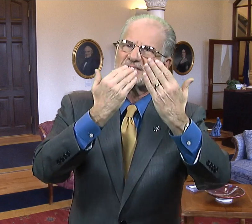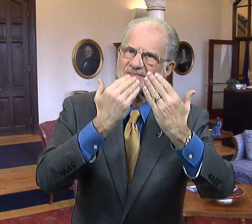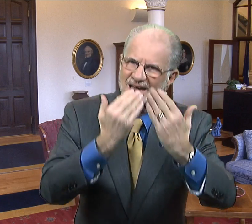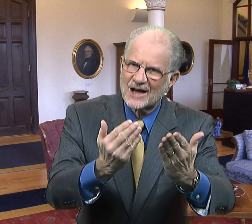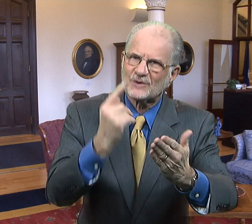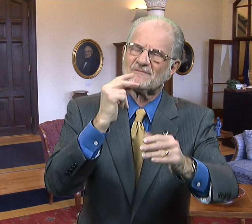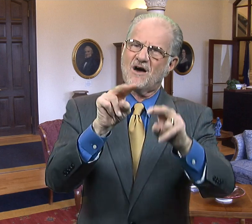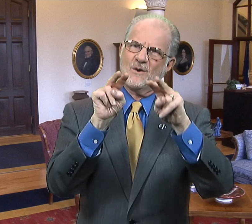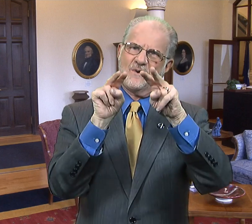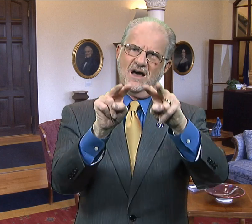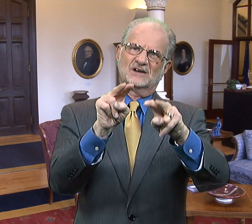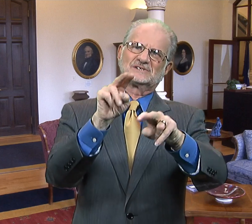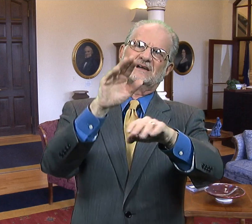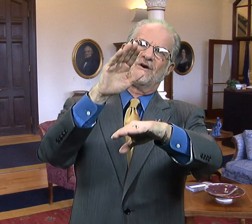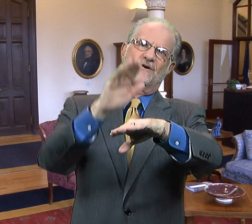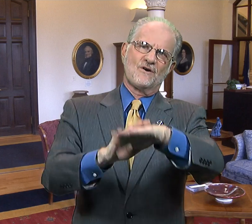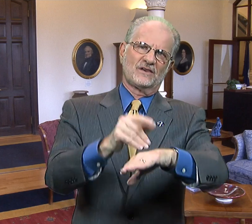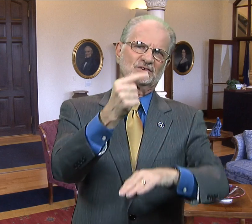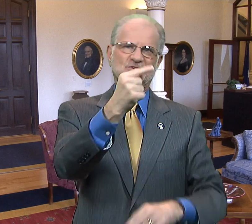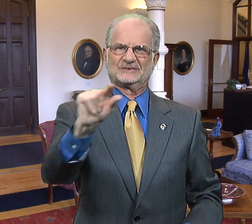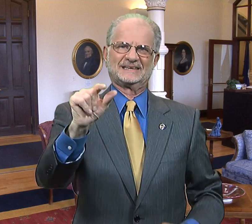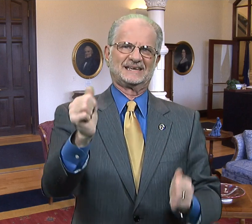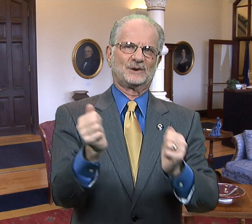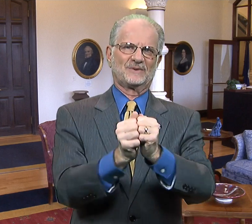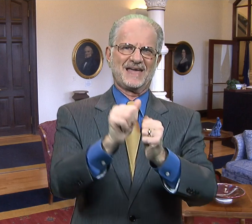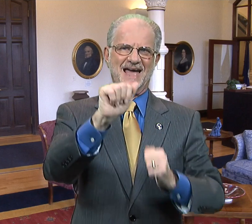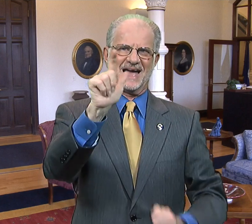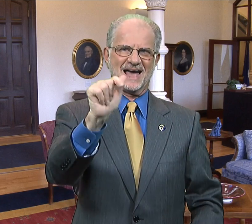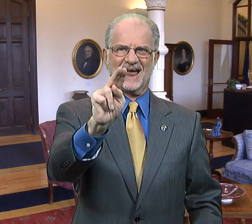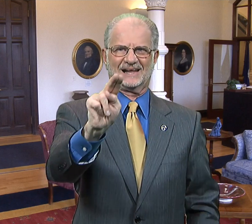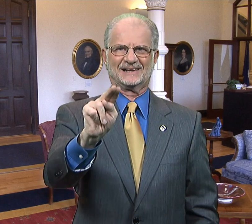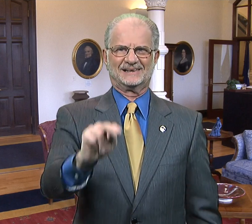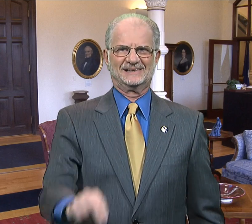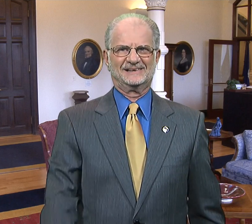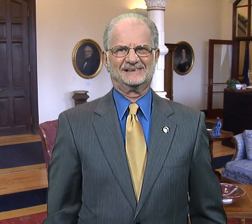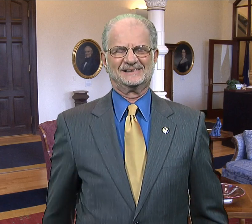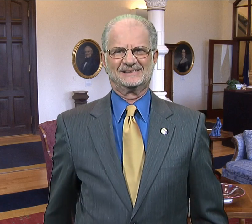Thank you for watching On the Green with Alan.